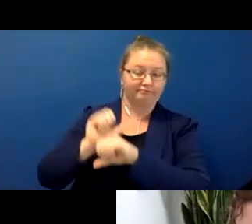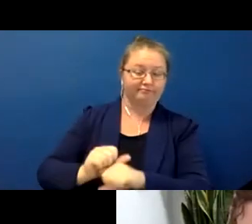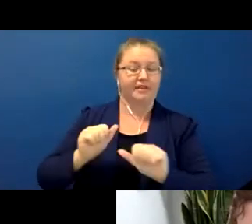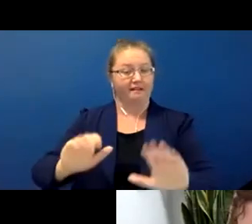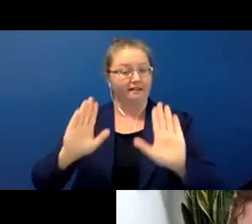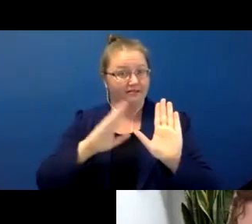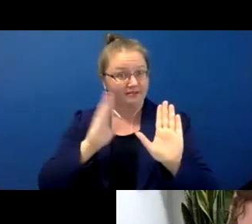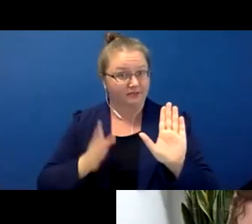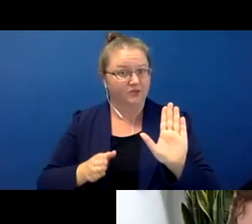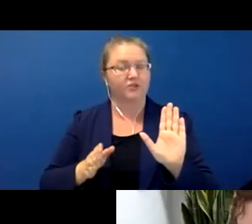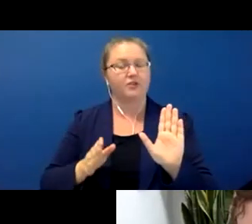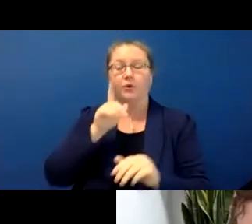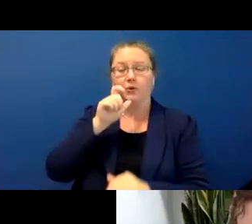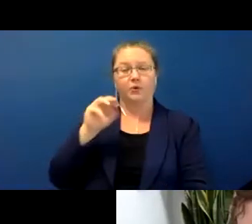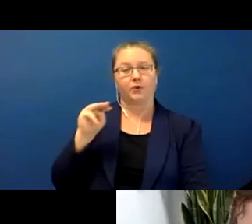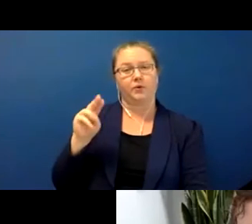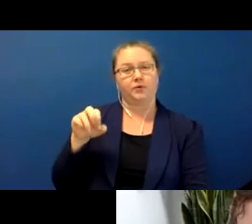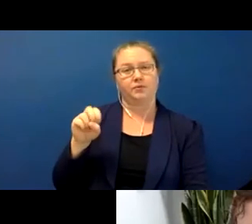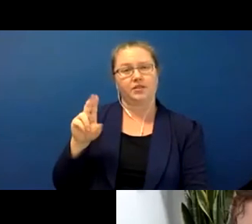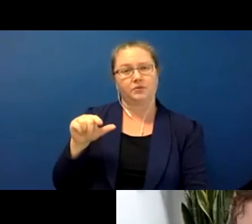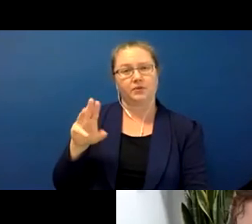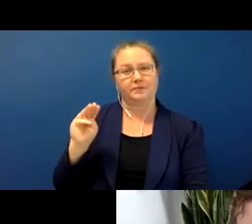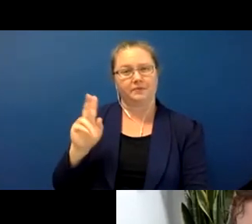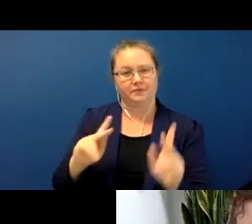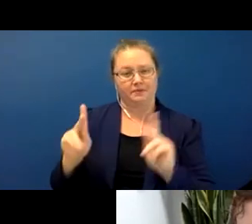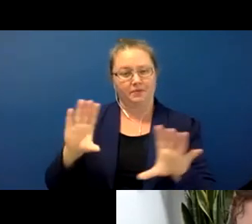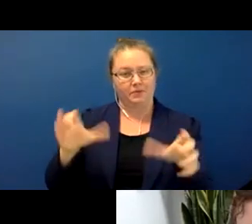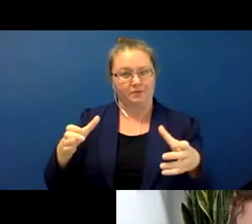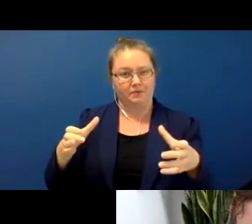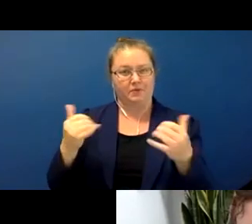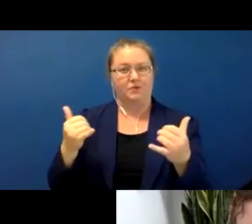of the Musqueam people. Because we're scattered at the moment you might be calling in from